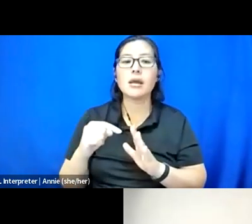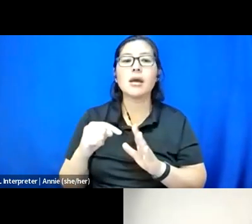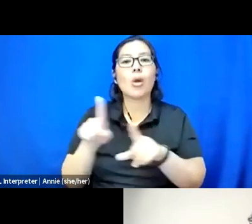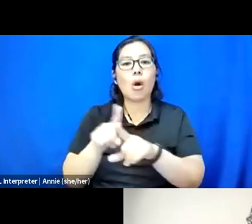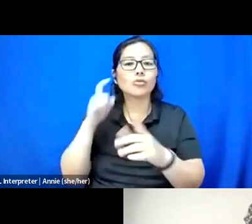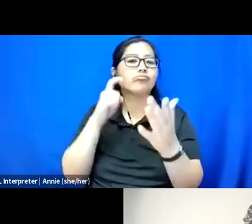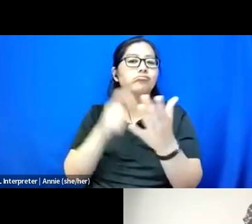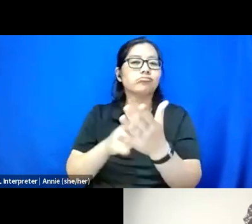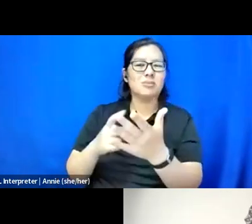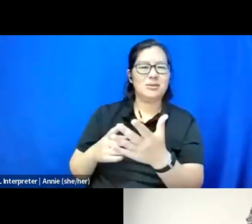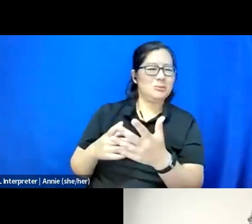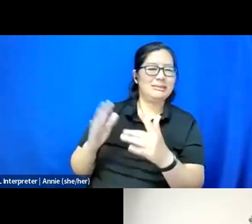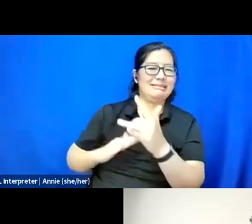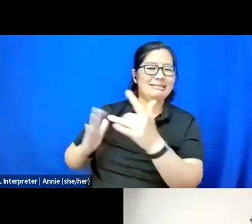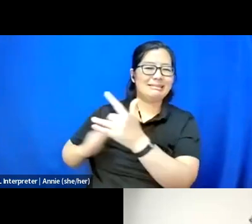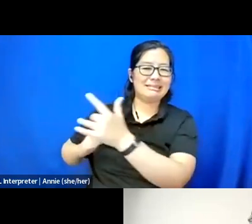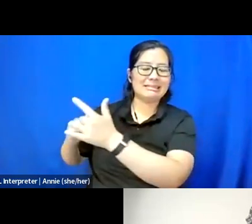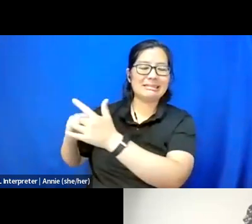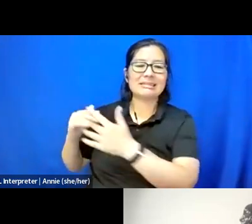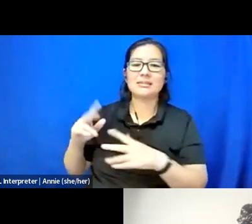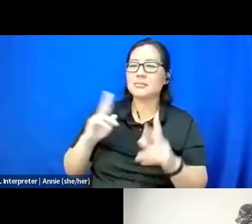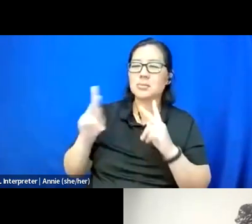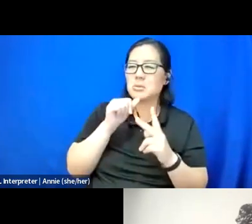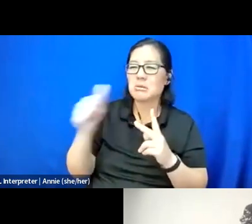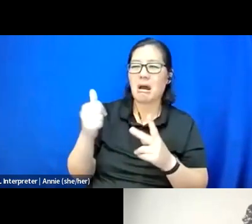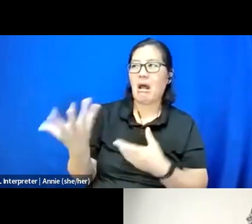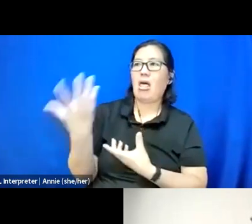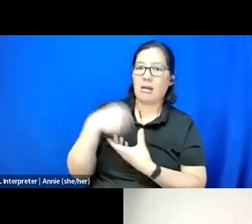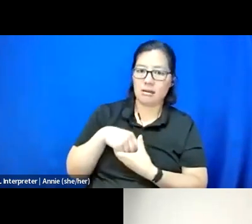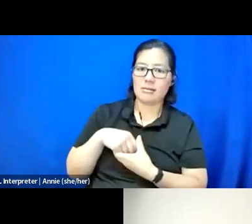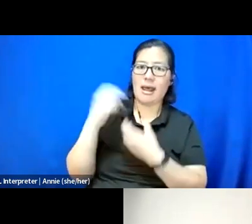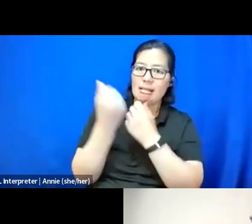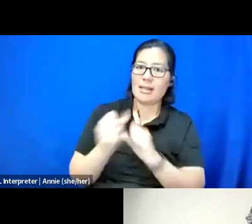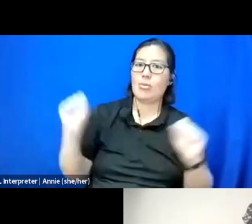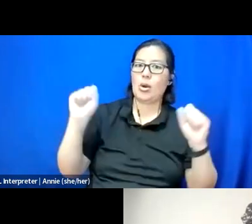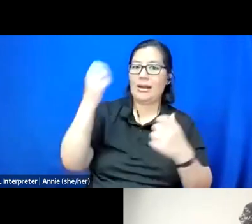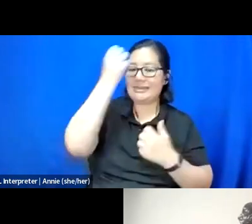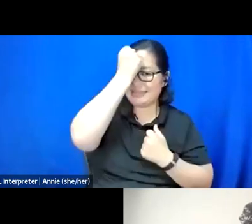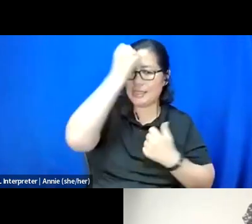Or people who are not embodying kind of this liberatory, like, decolonized perspective,